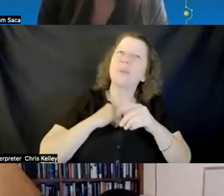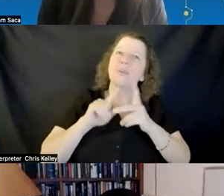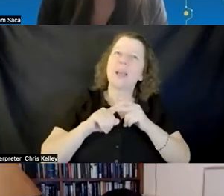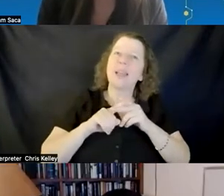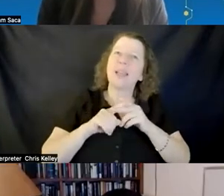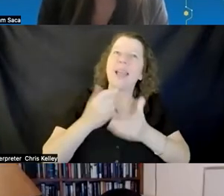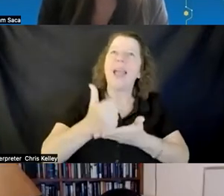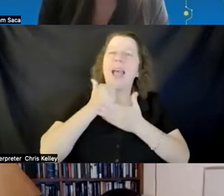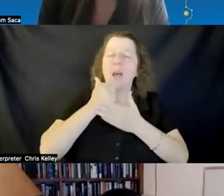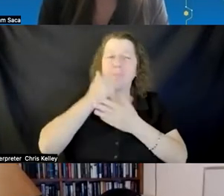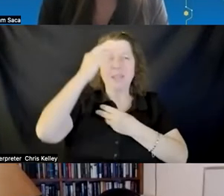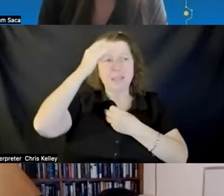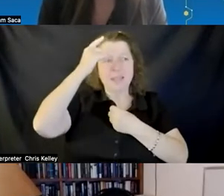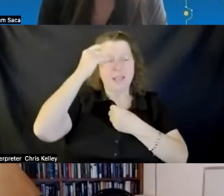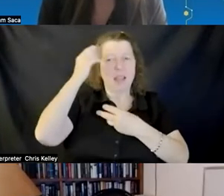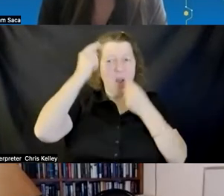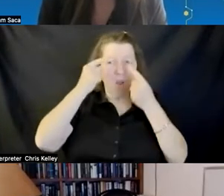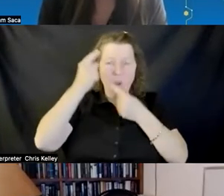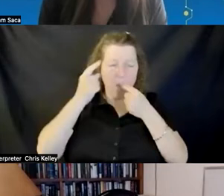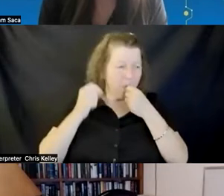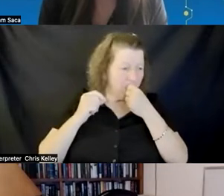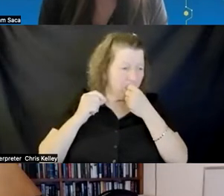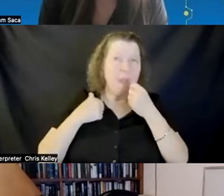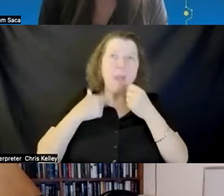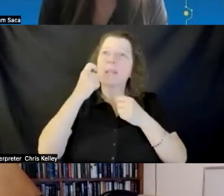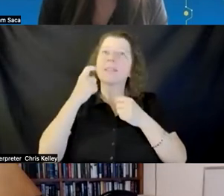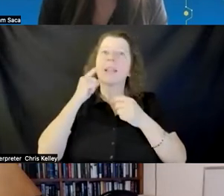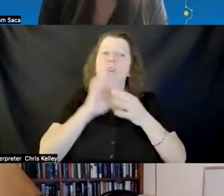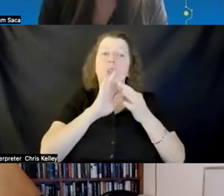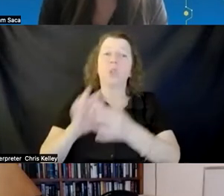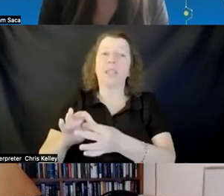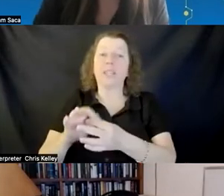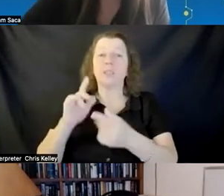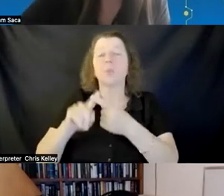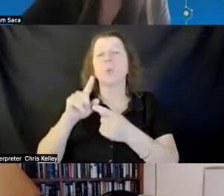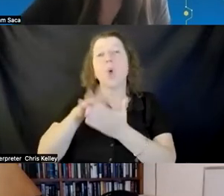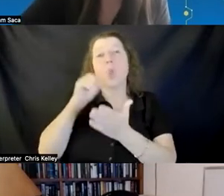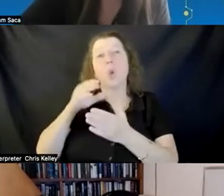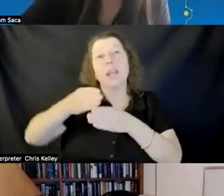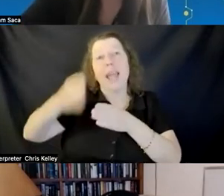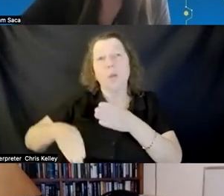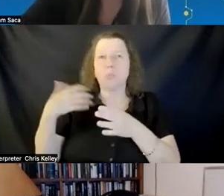i think that the link to learning outcomes is so enormously important um it's sort of like